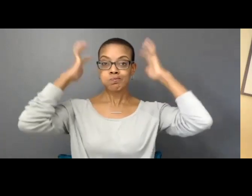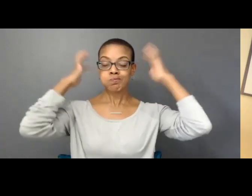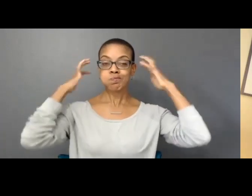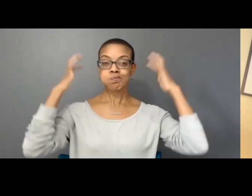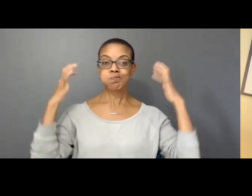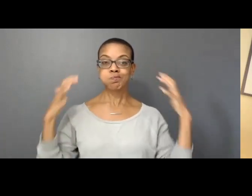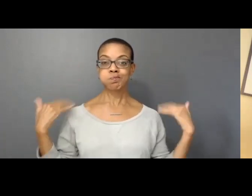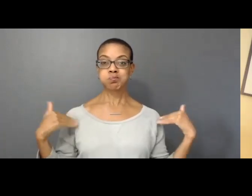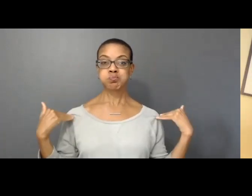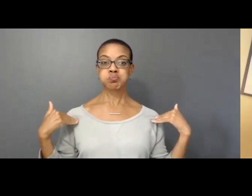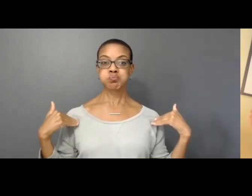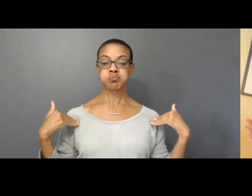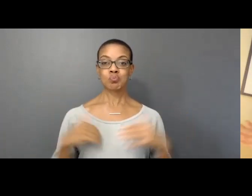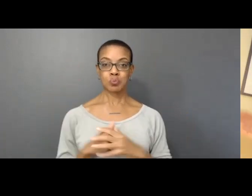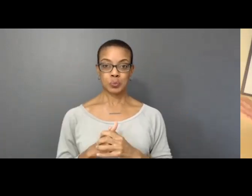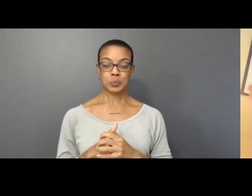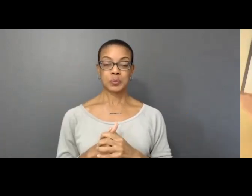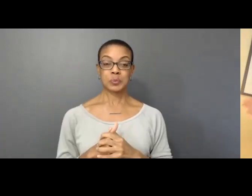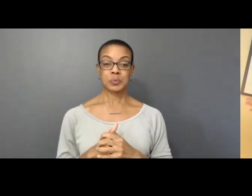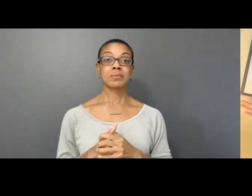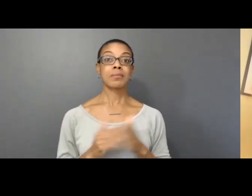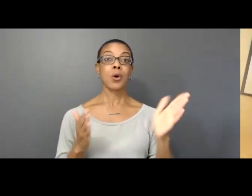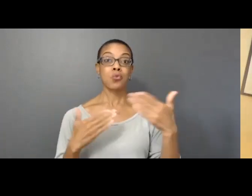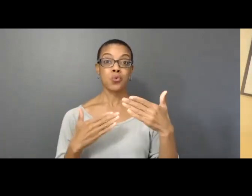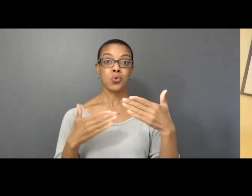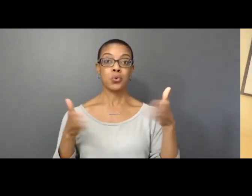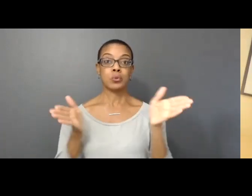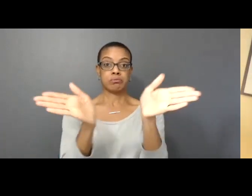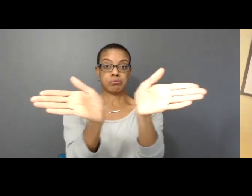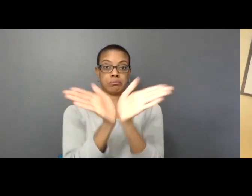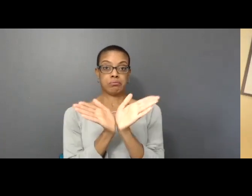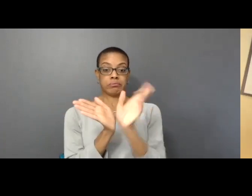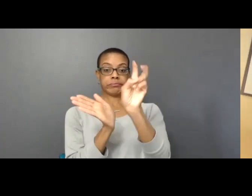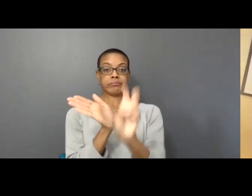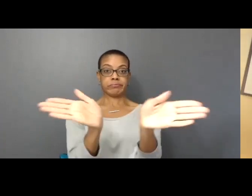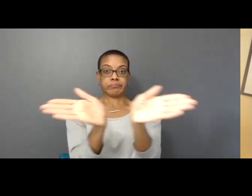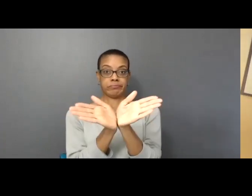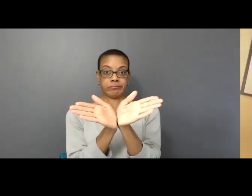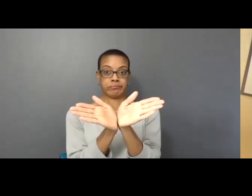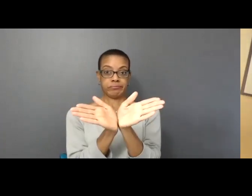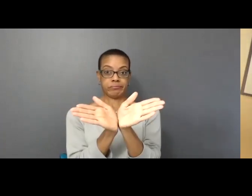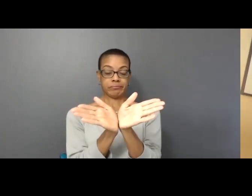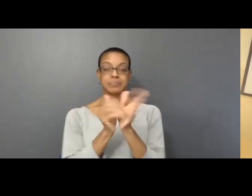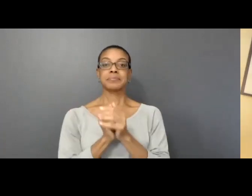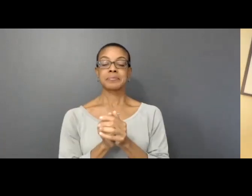I'm sitting in a room with a corner wall behind me. I'm also wearing wire rim glasses.